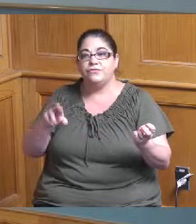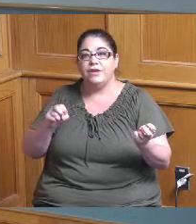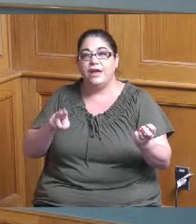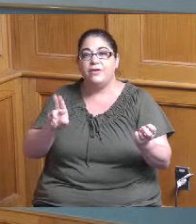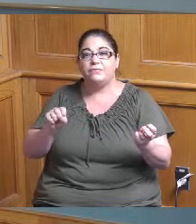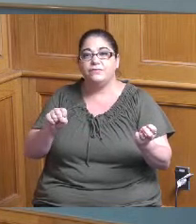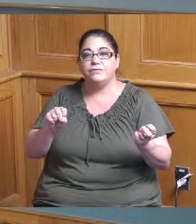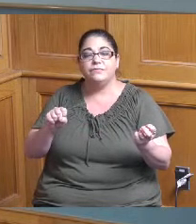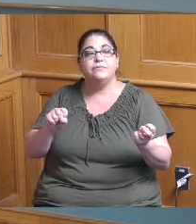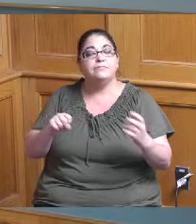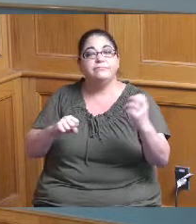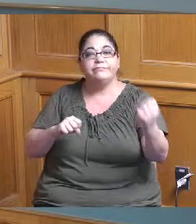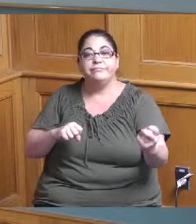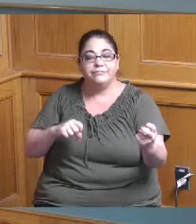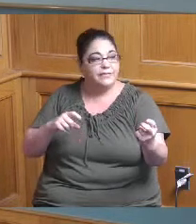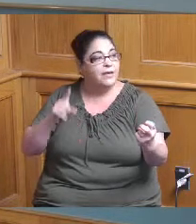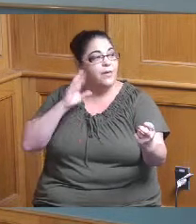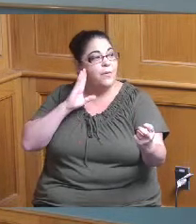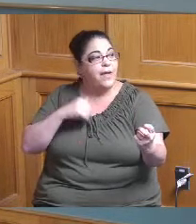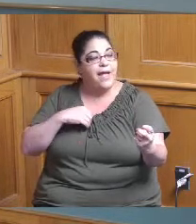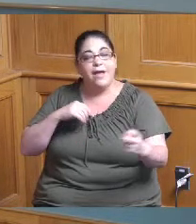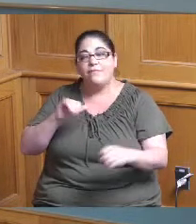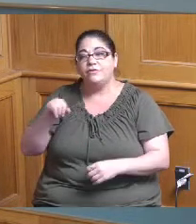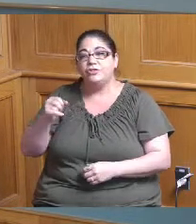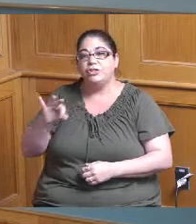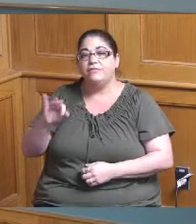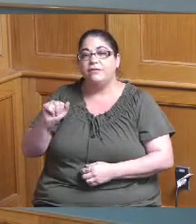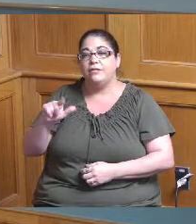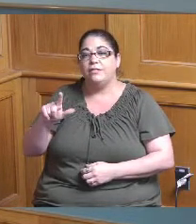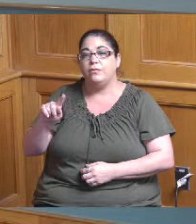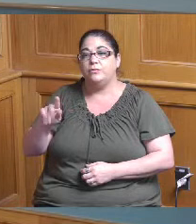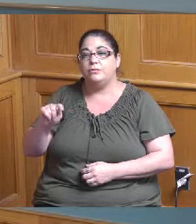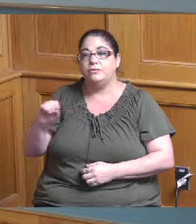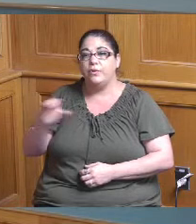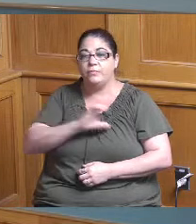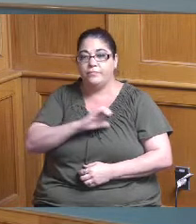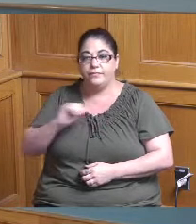thank you all Stephanie Summerow Dumas President of the Board of County Commissioners we will get